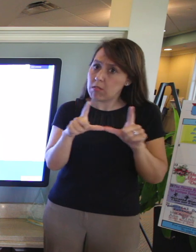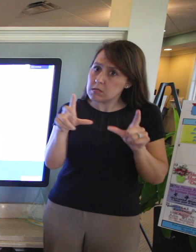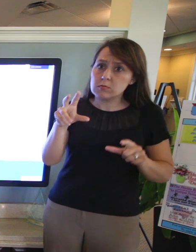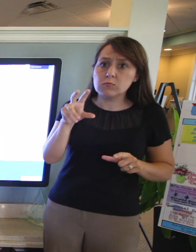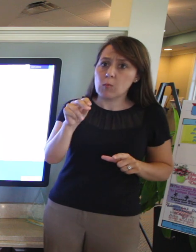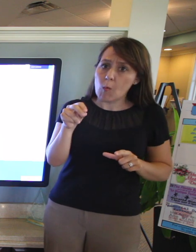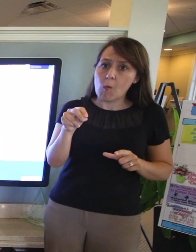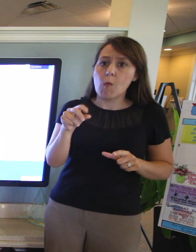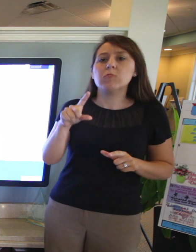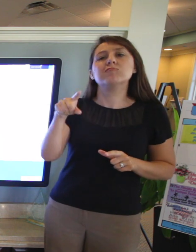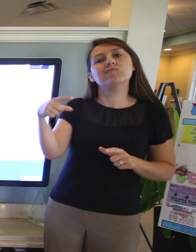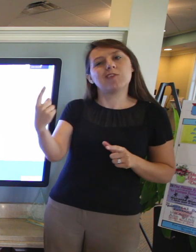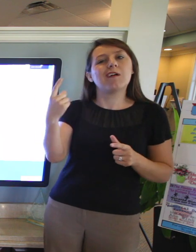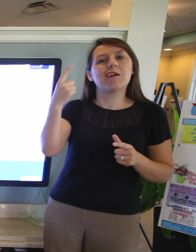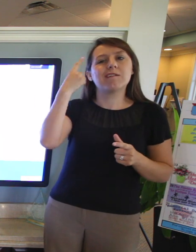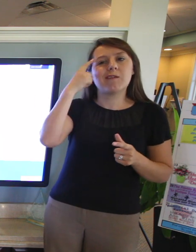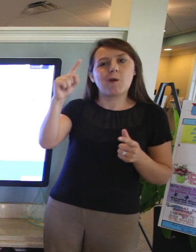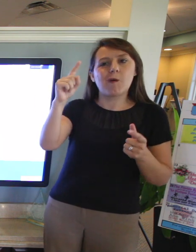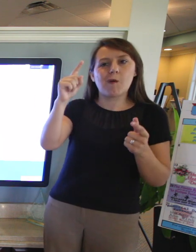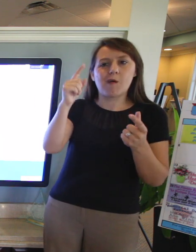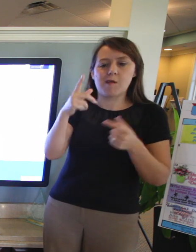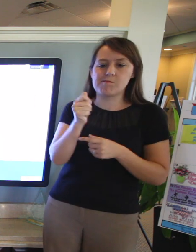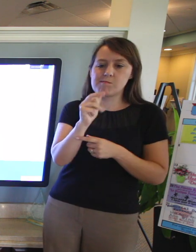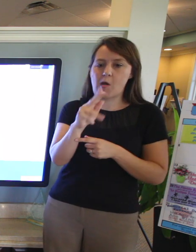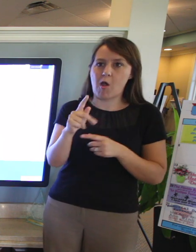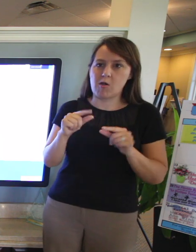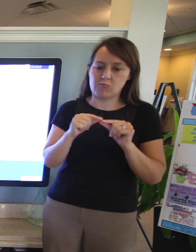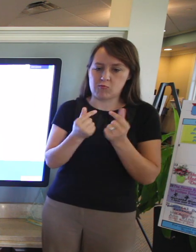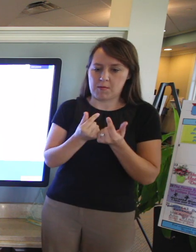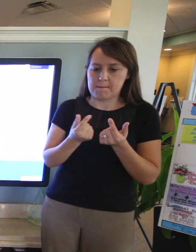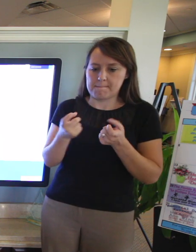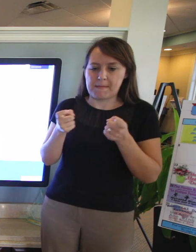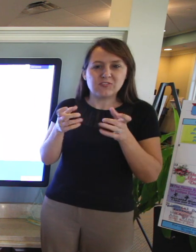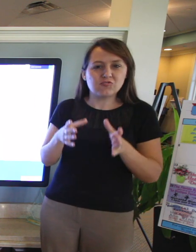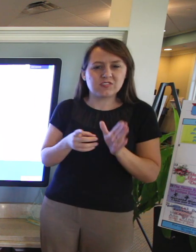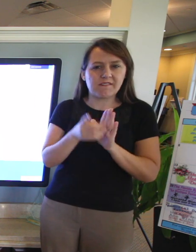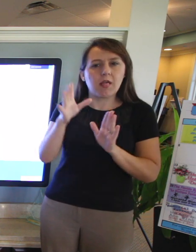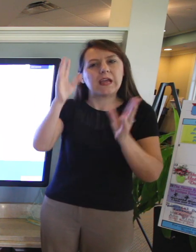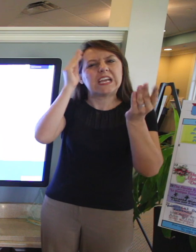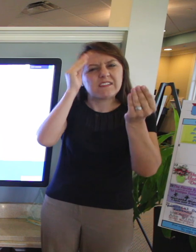we strictly represent the Parc Group the master developer so we're here is a resource for you